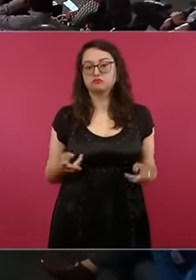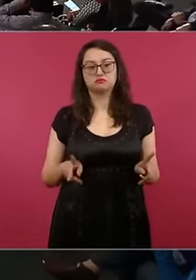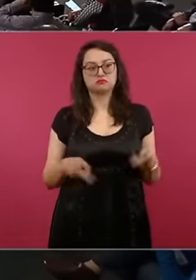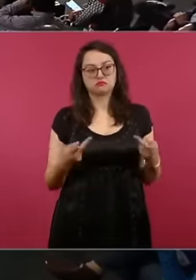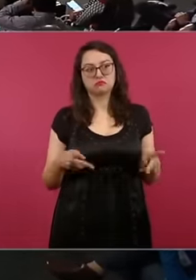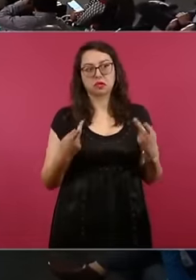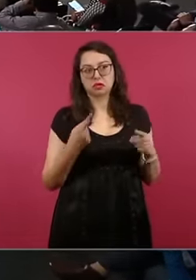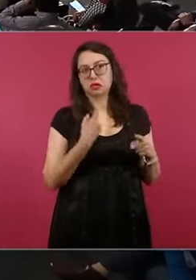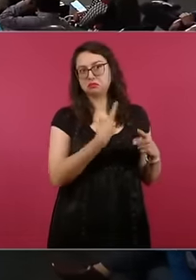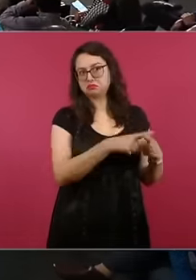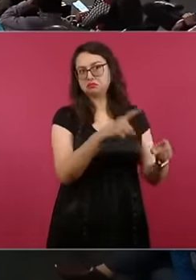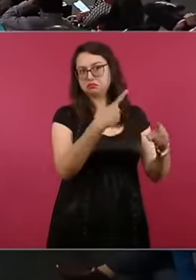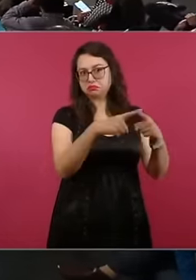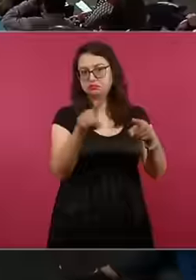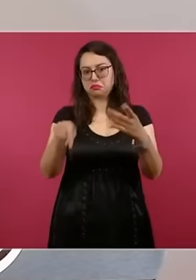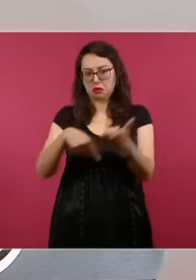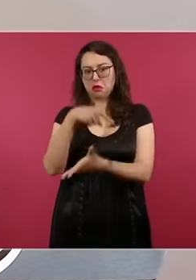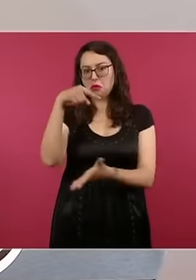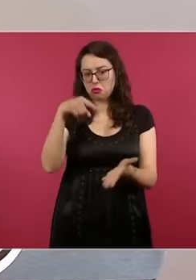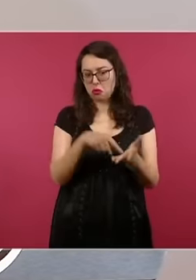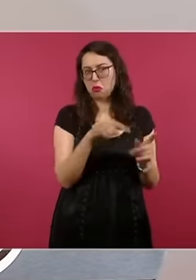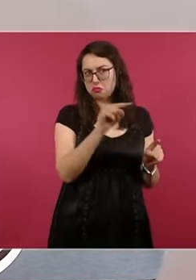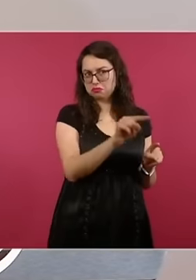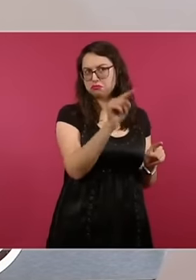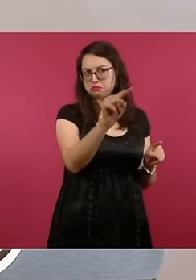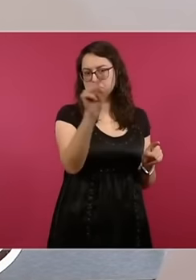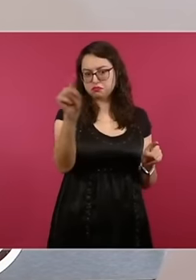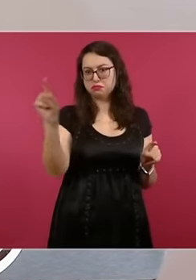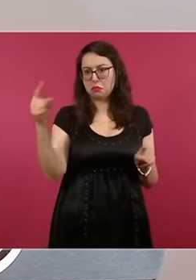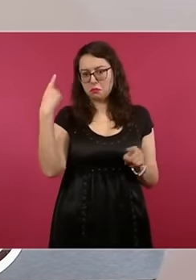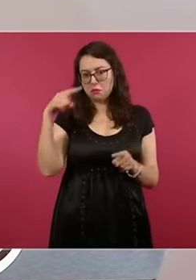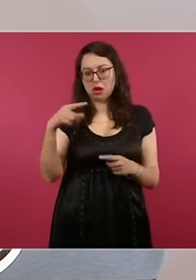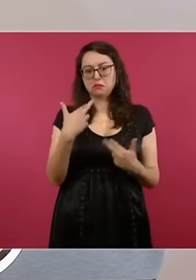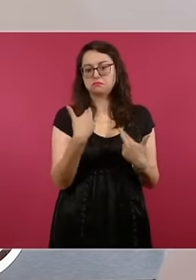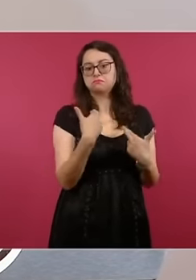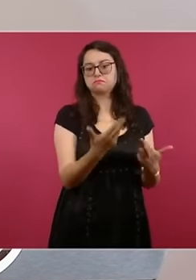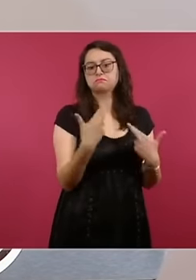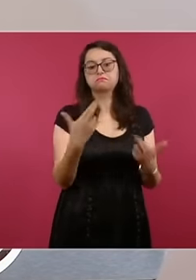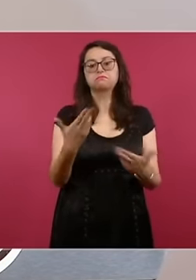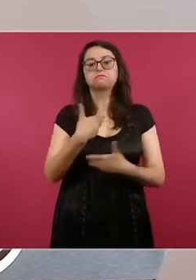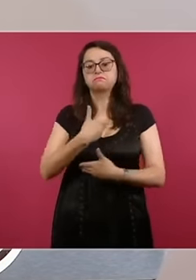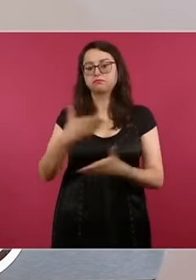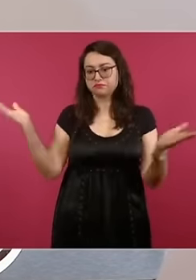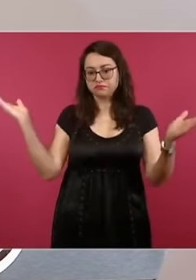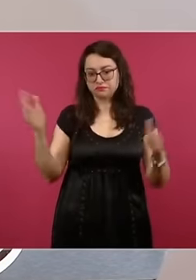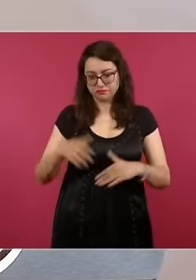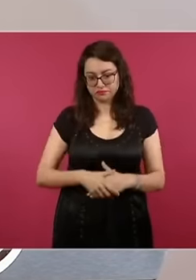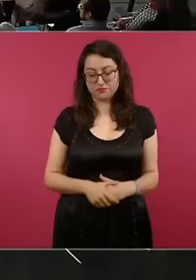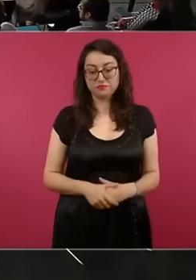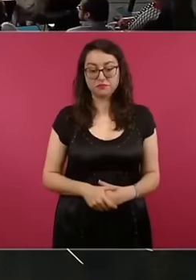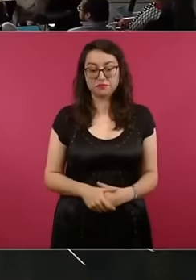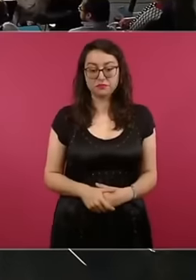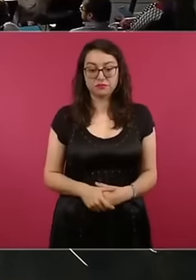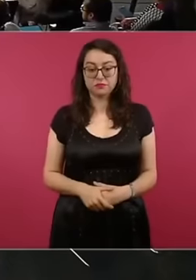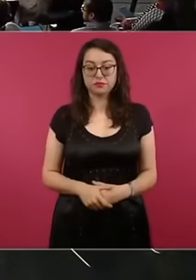the city we are going to have availability to give away these are going to be given away we will